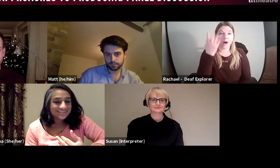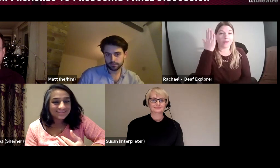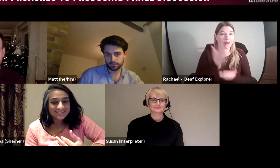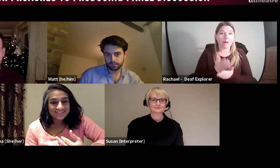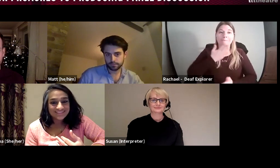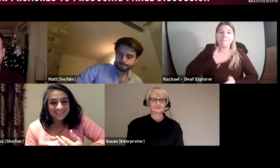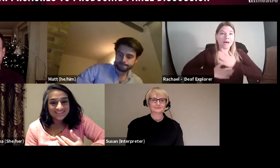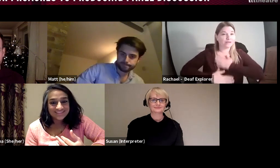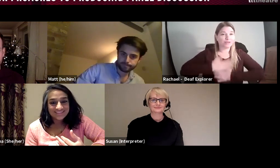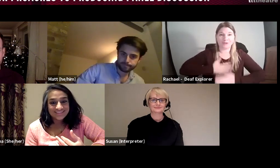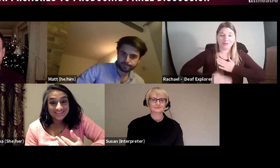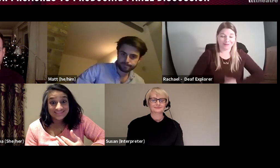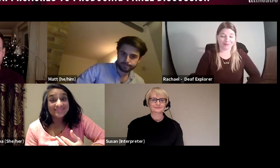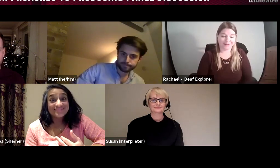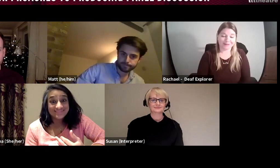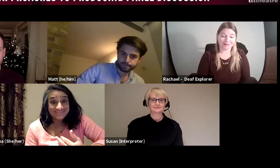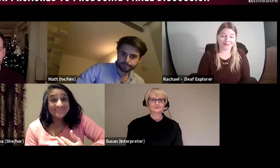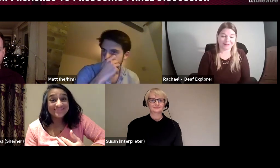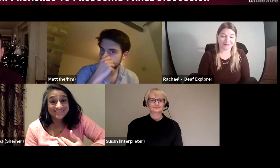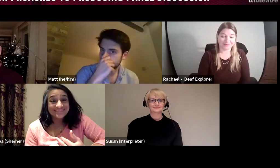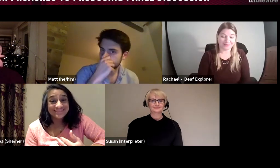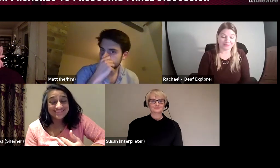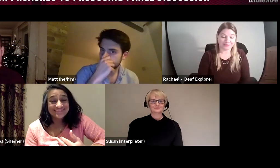For me, the number 1 skill needed is patience!